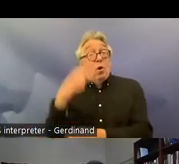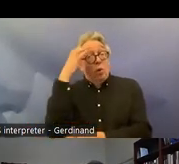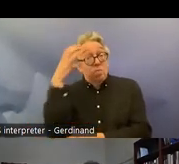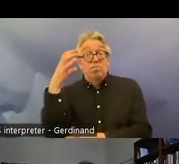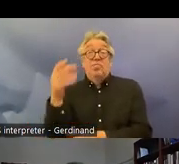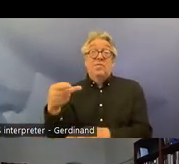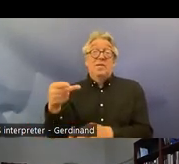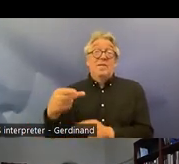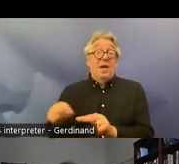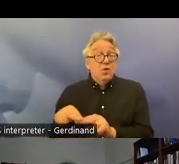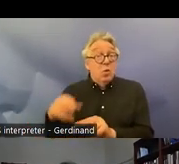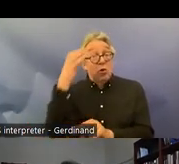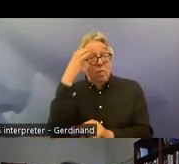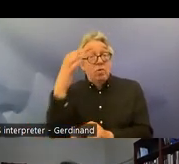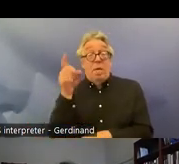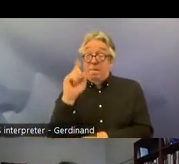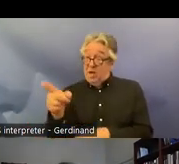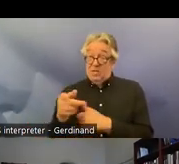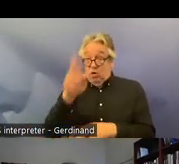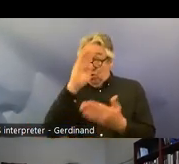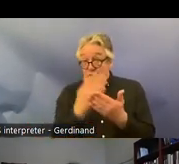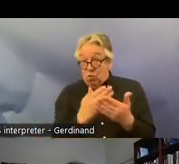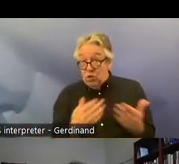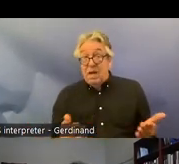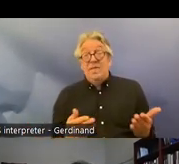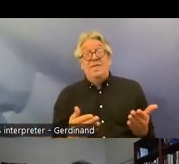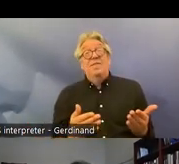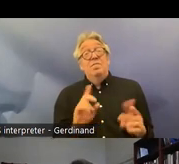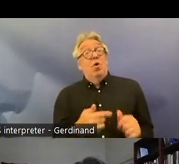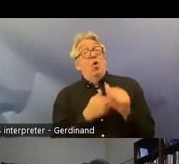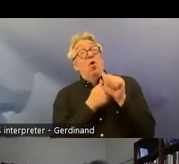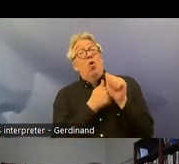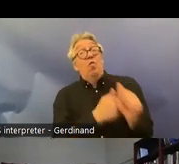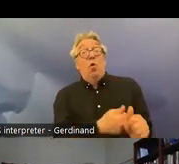respect and comply with international law that is binding on Norway including